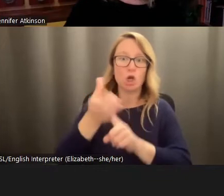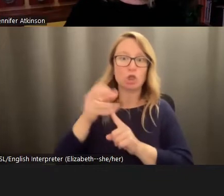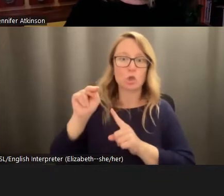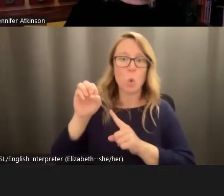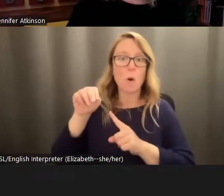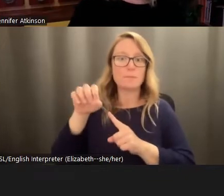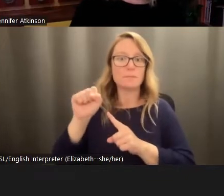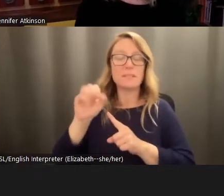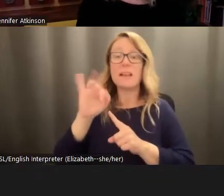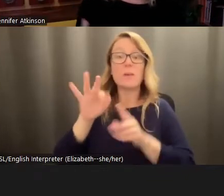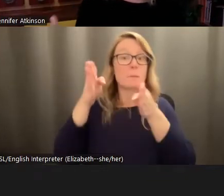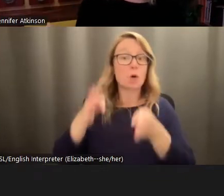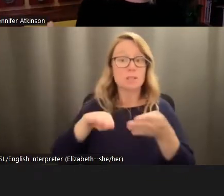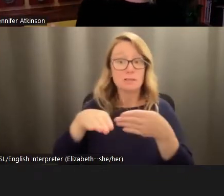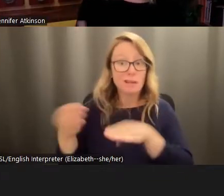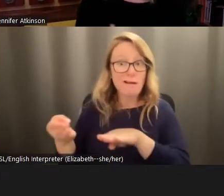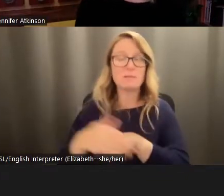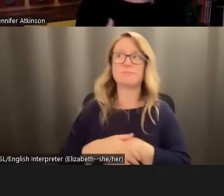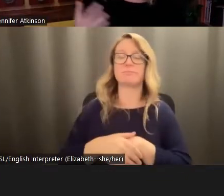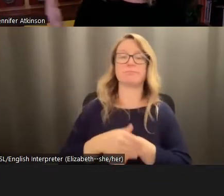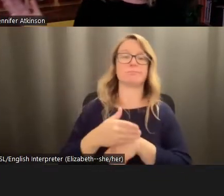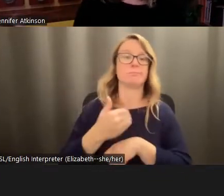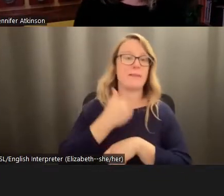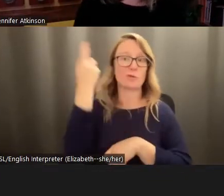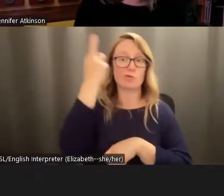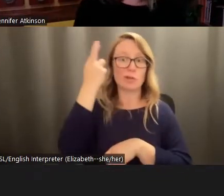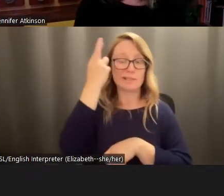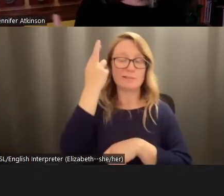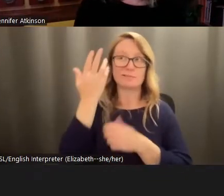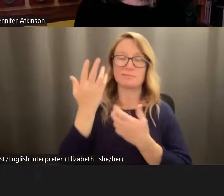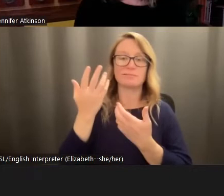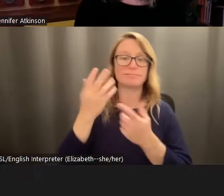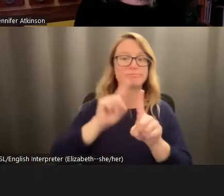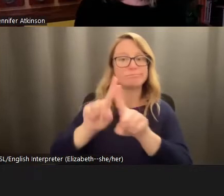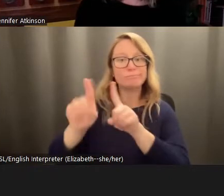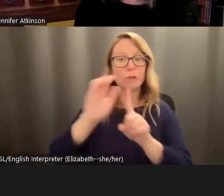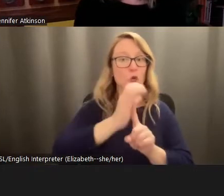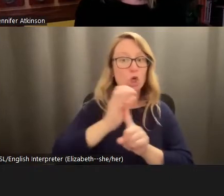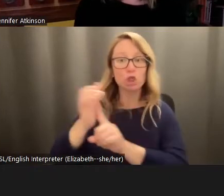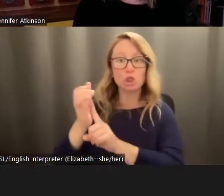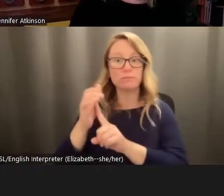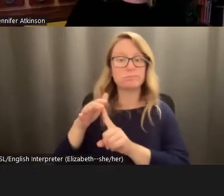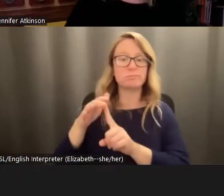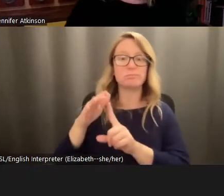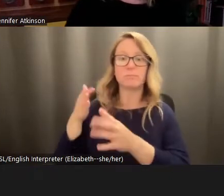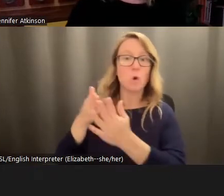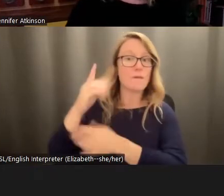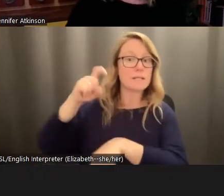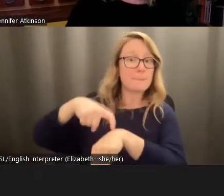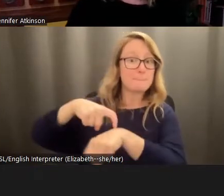a person. There's a reason that across cultures and throughout the ages, people who lose a loved one turn to social